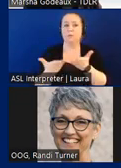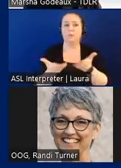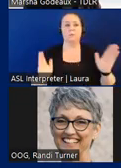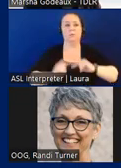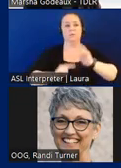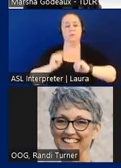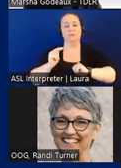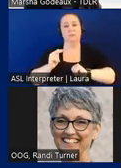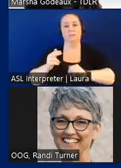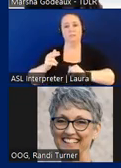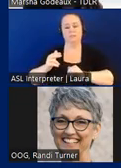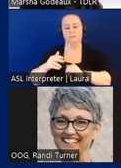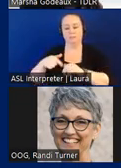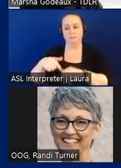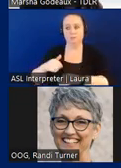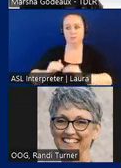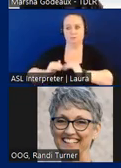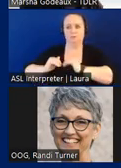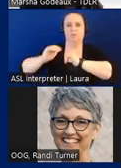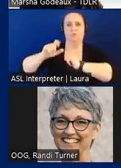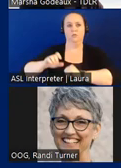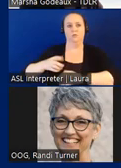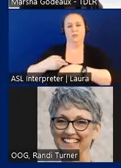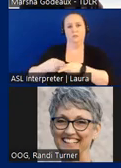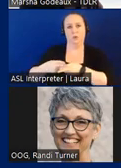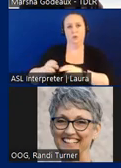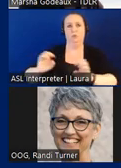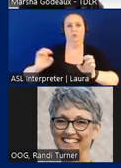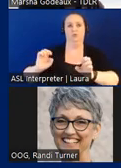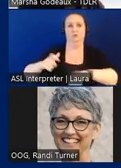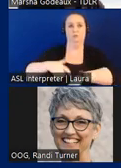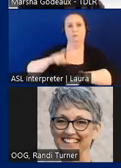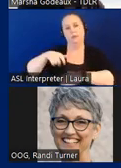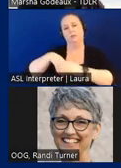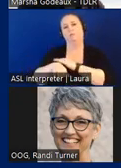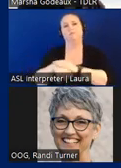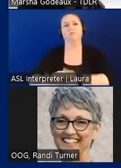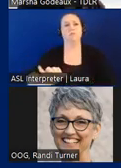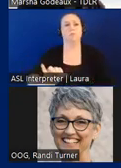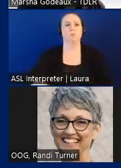temporary or emergency basis will be accessible, as well. While the short-term facilities are